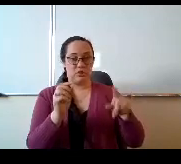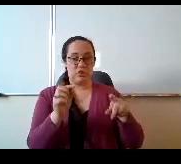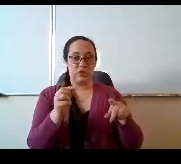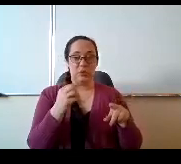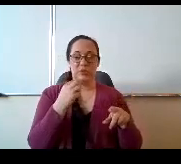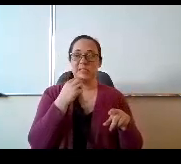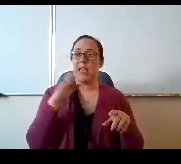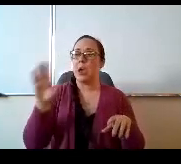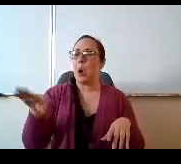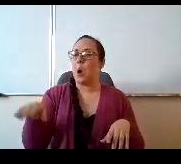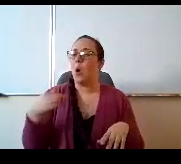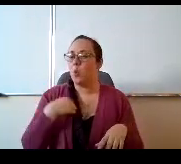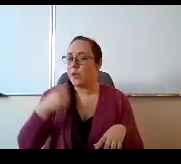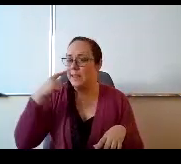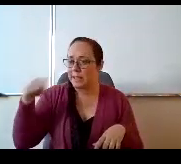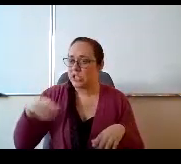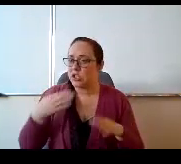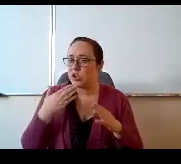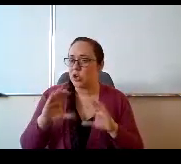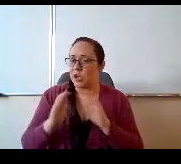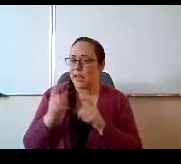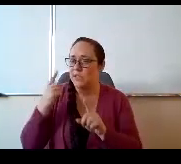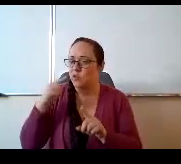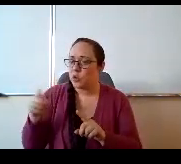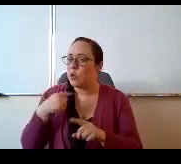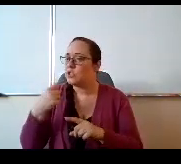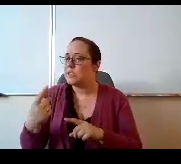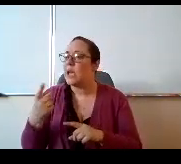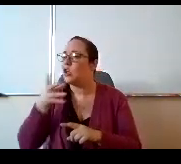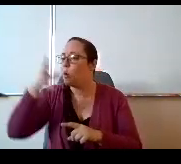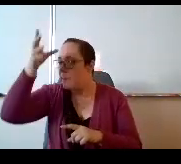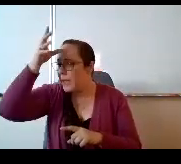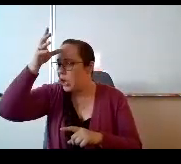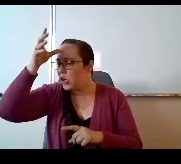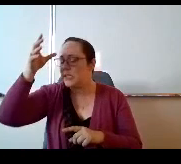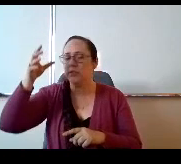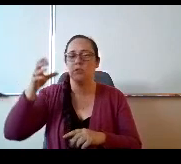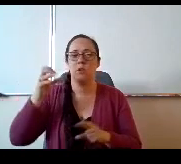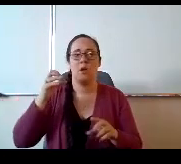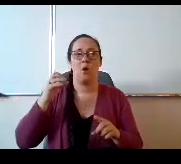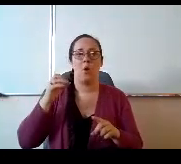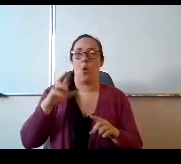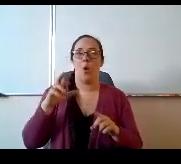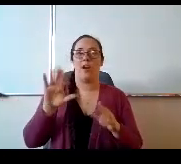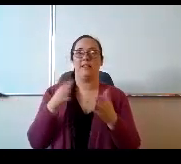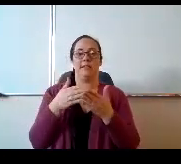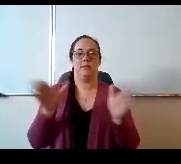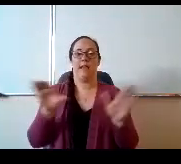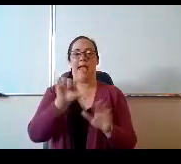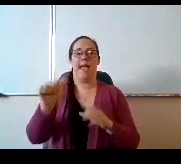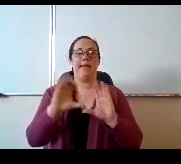We really think this would be good for you. Talk to parents and is it any of the classes that are offered